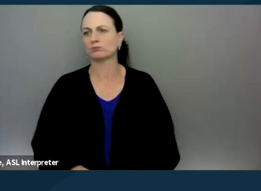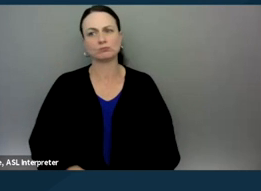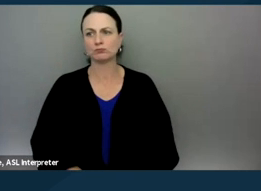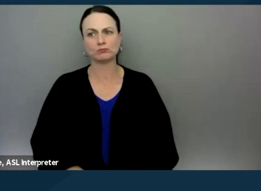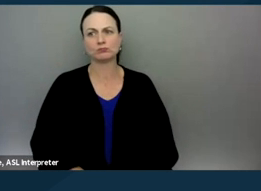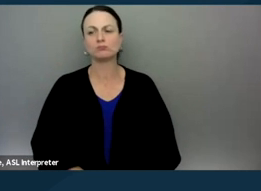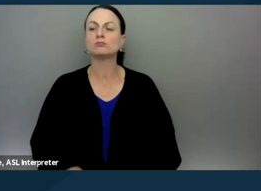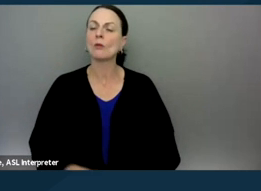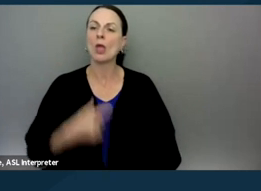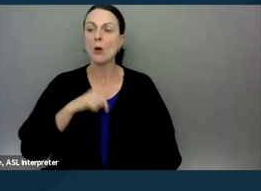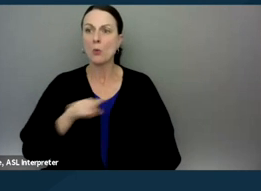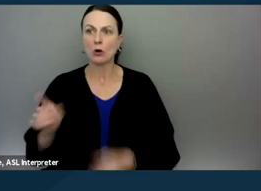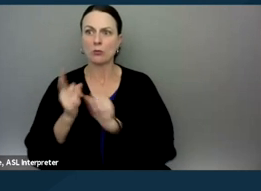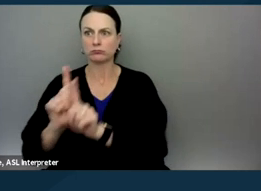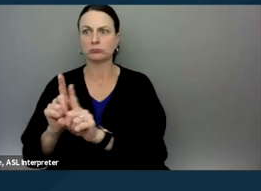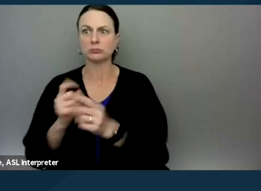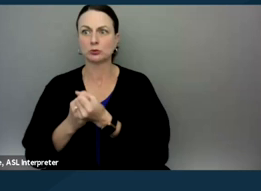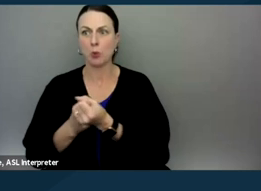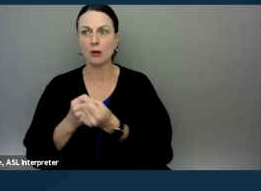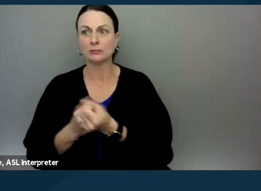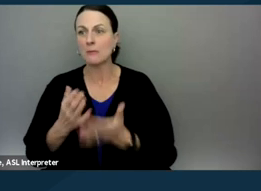We're going because we might say to the parent,